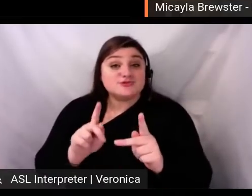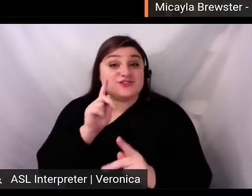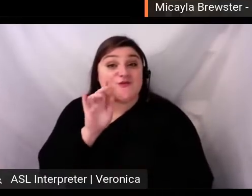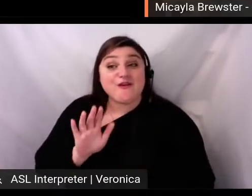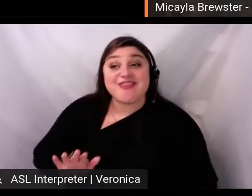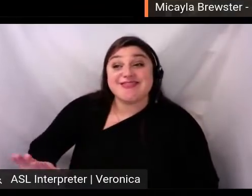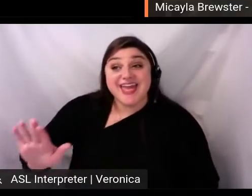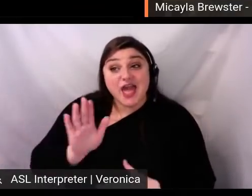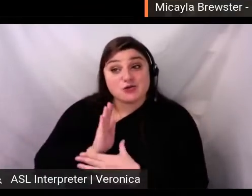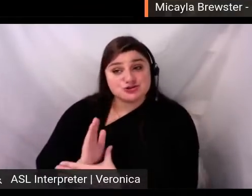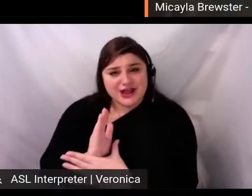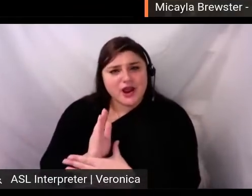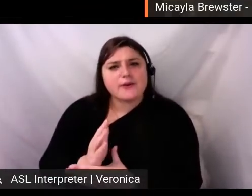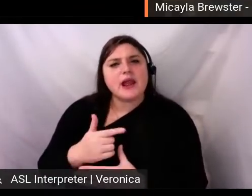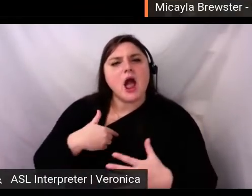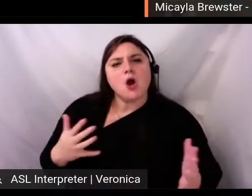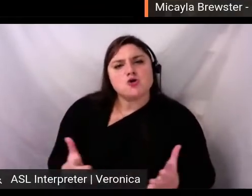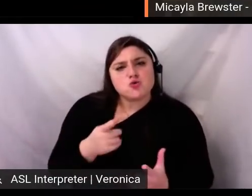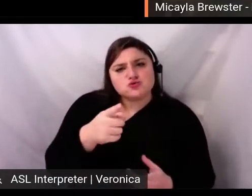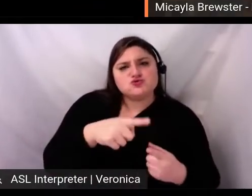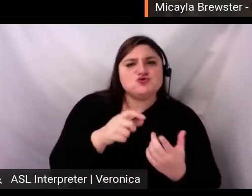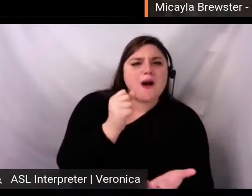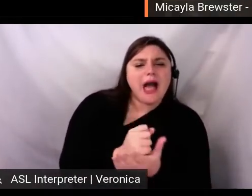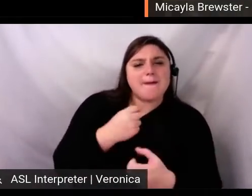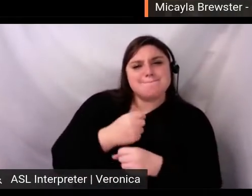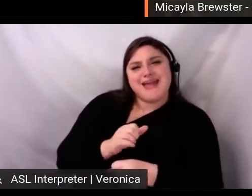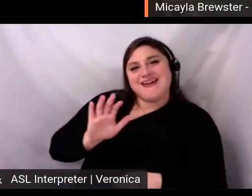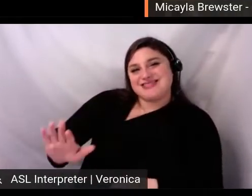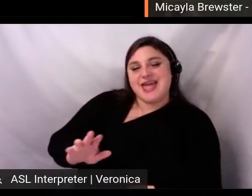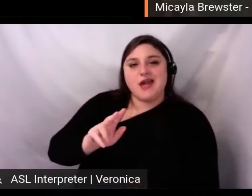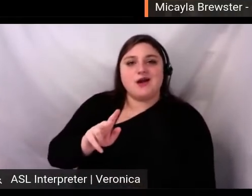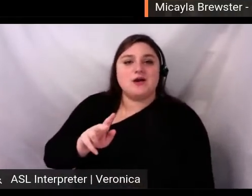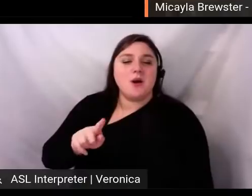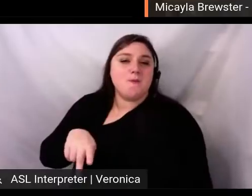So, notice we didn't say, "I'm attending Broadway for Black Lives